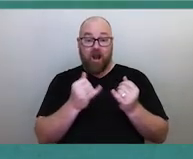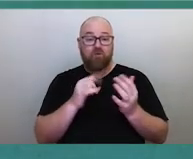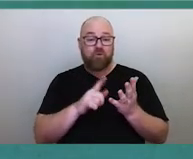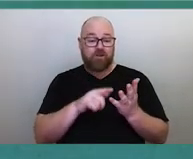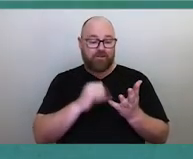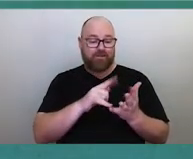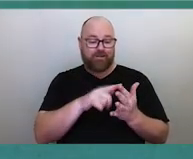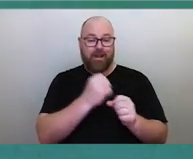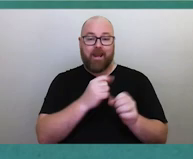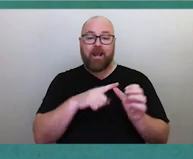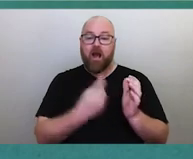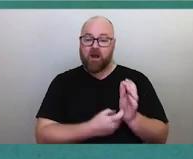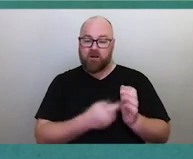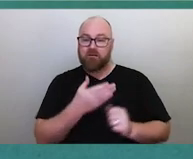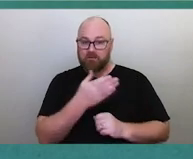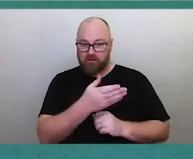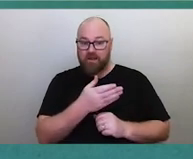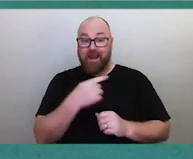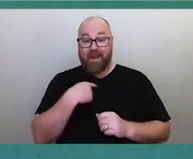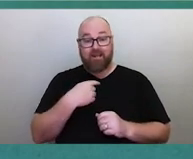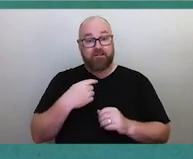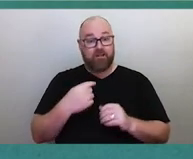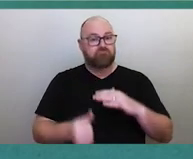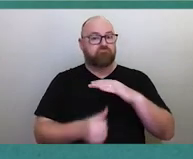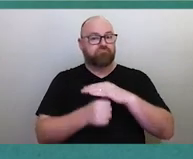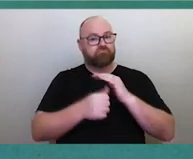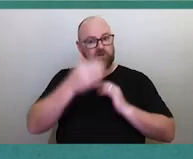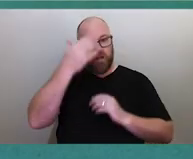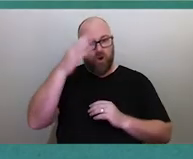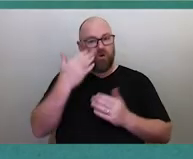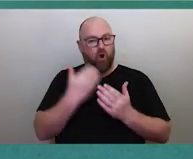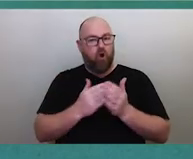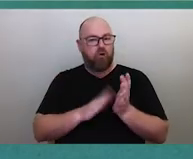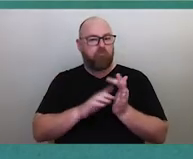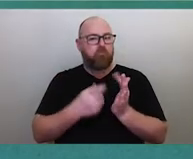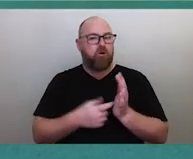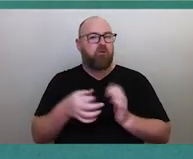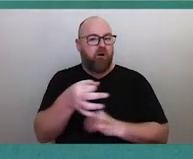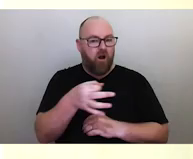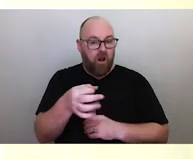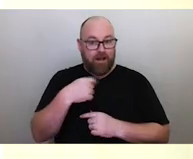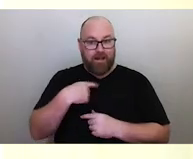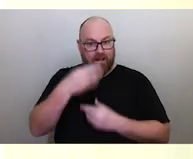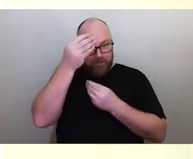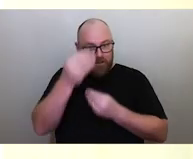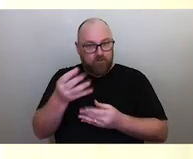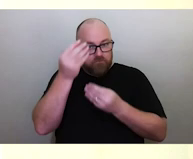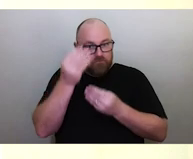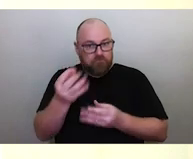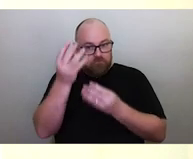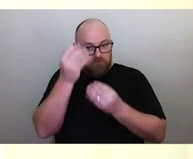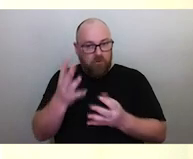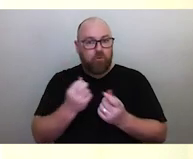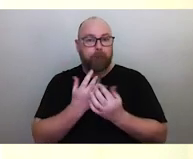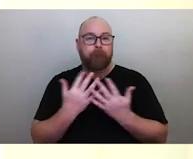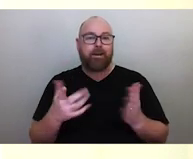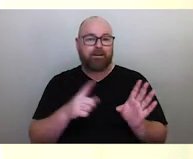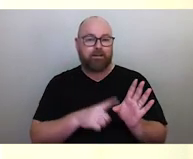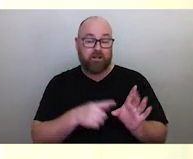who's the Senior Elder on Mer, and he has been sharing knowledge for a number of years, and he's also quite a famous artist.